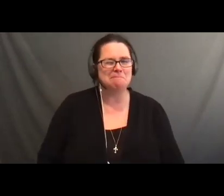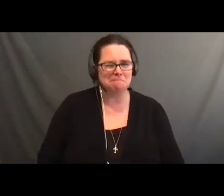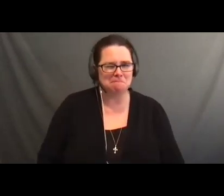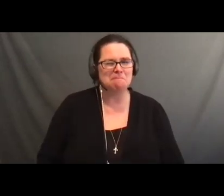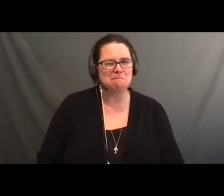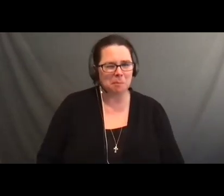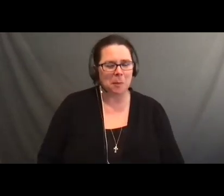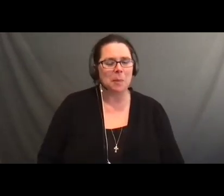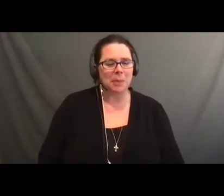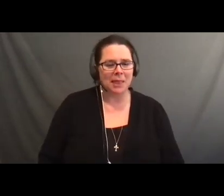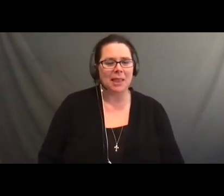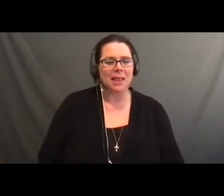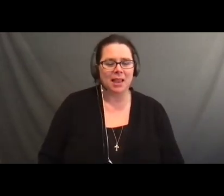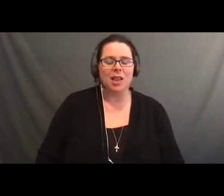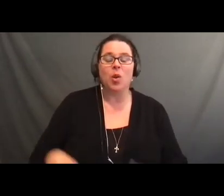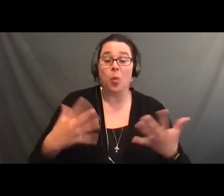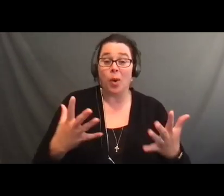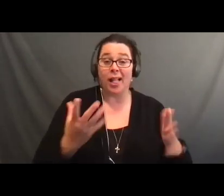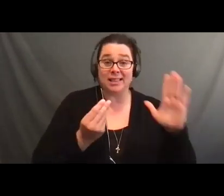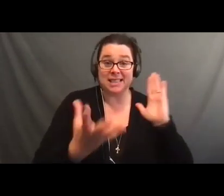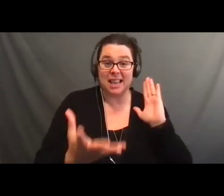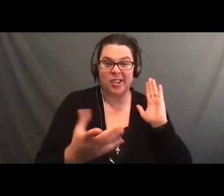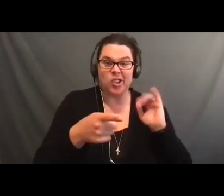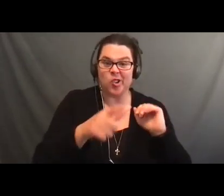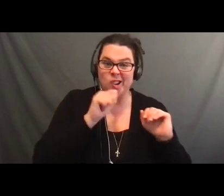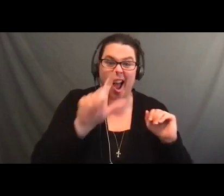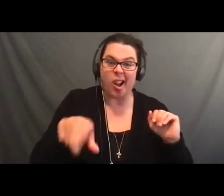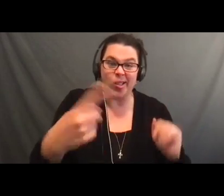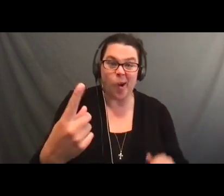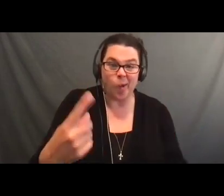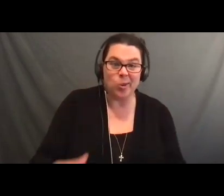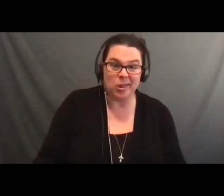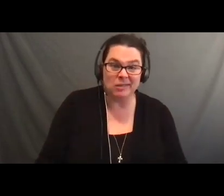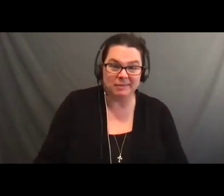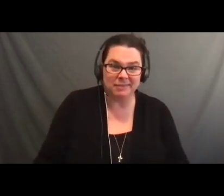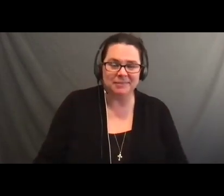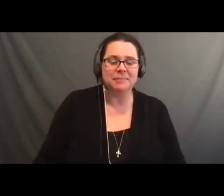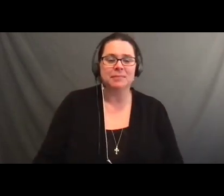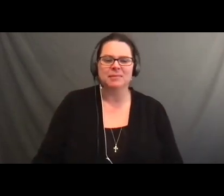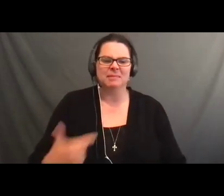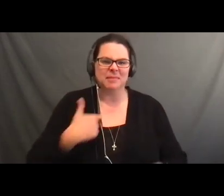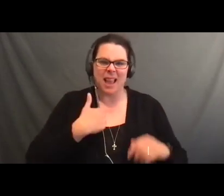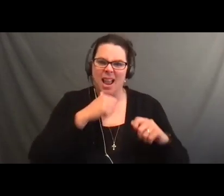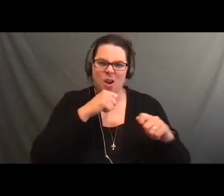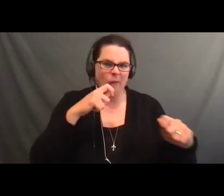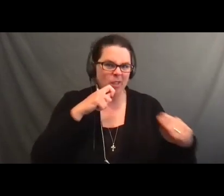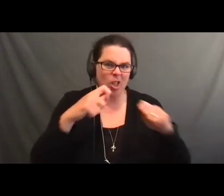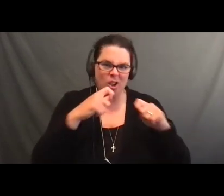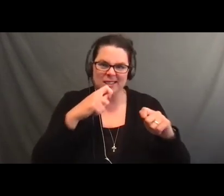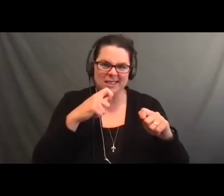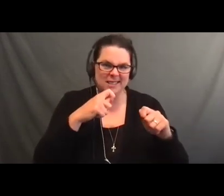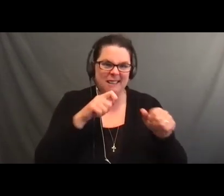Austin, talk to us. >> Austin signing: I m 21 years old.